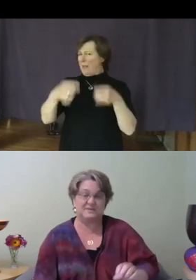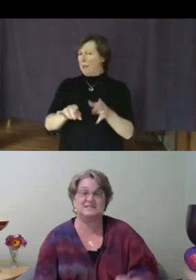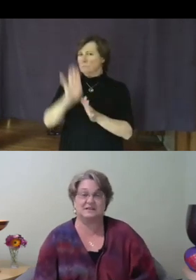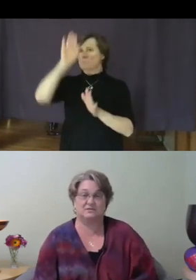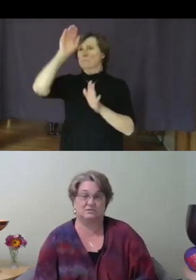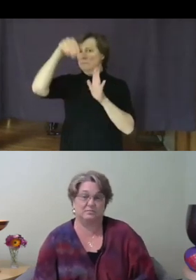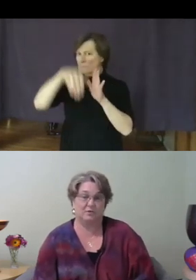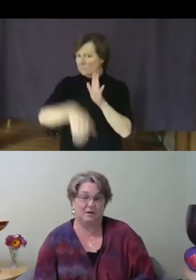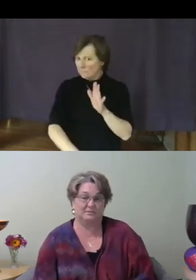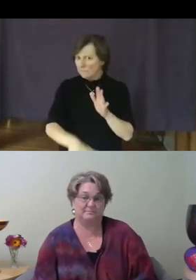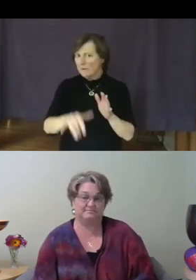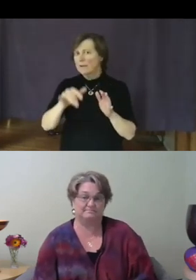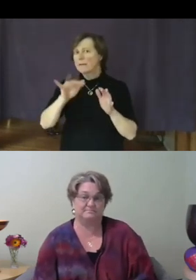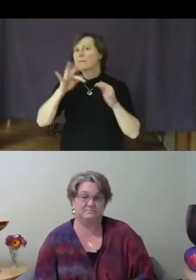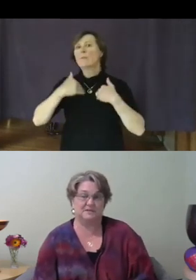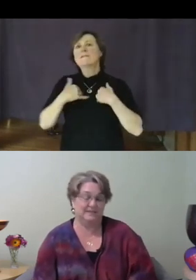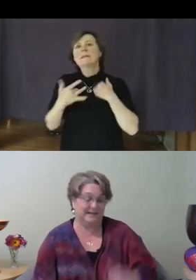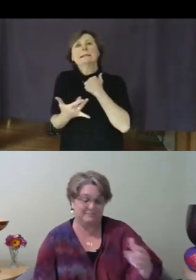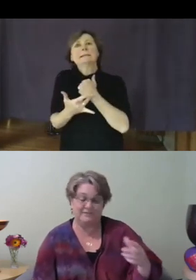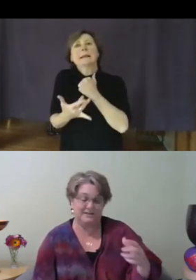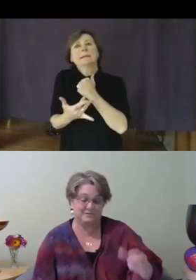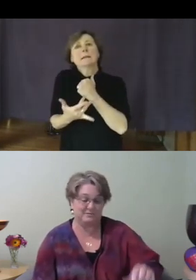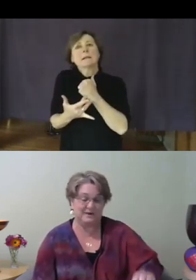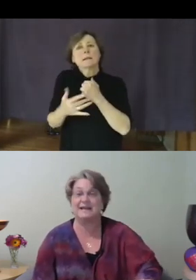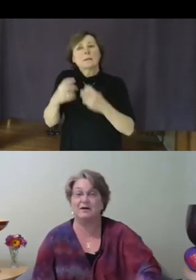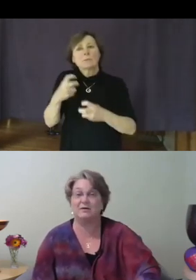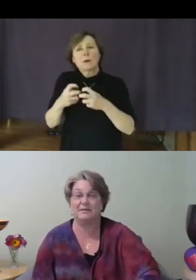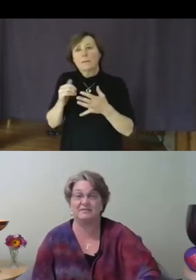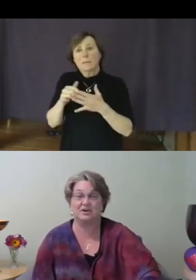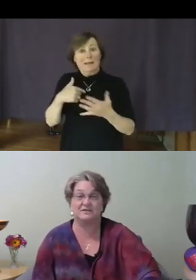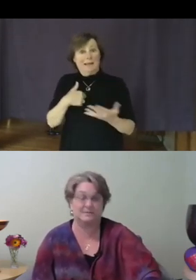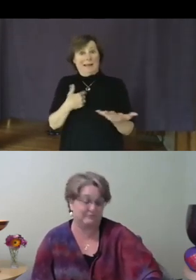technical problem, like I'm faced with right now. I'm having a hard time finding